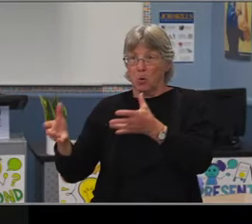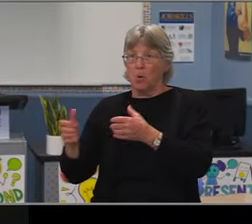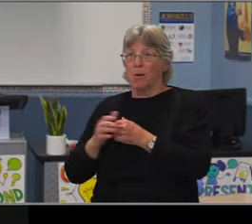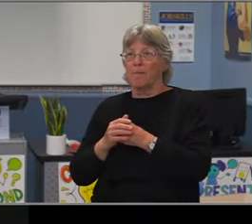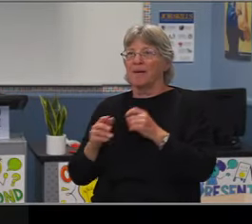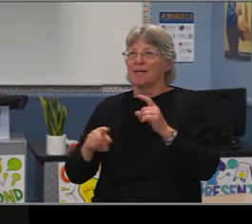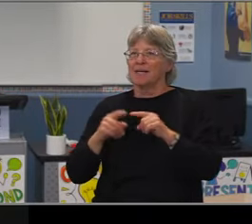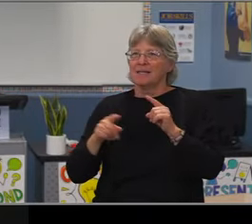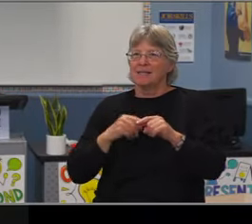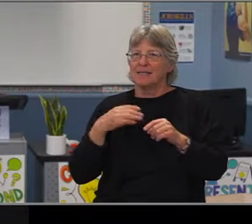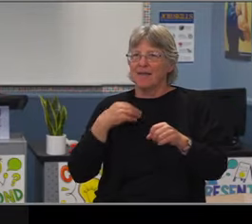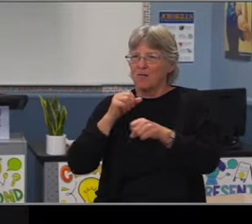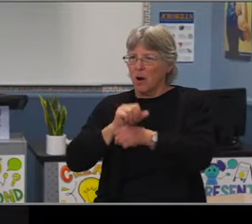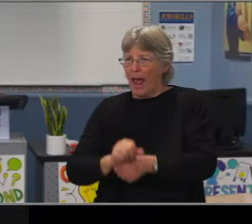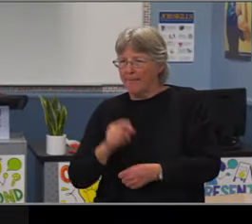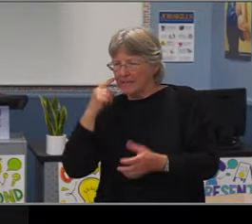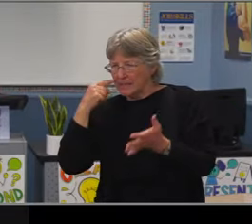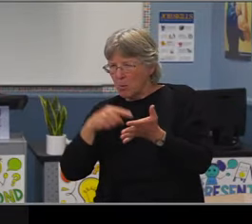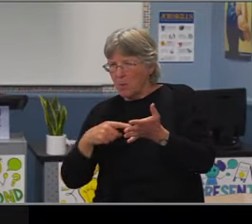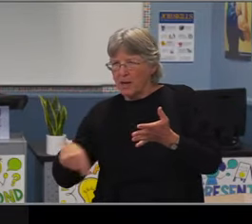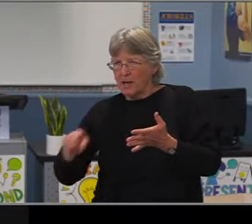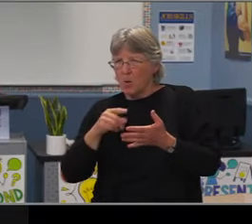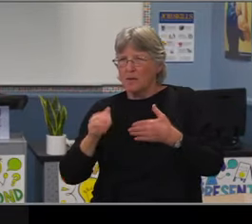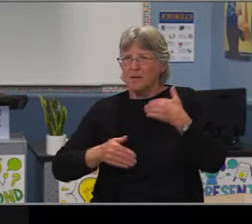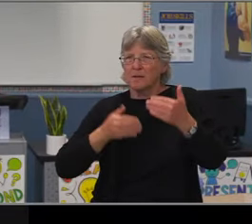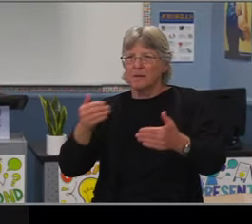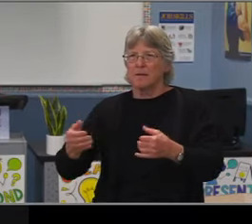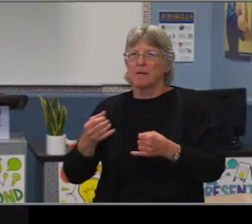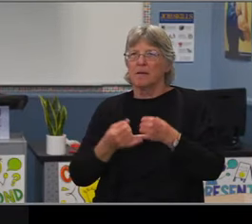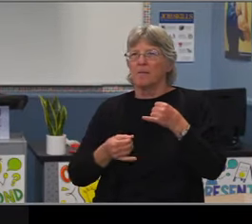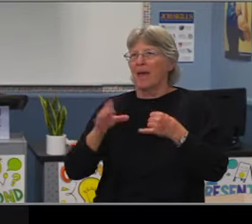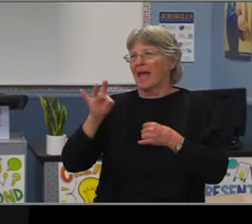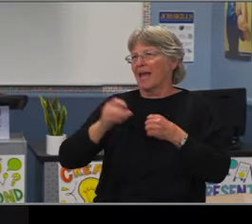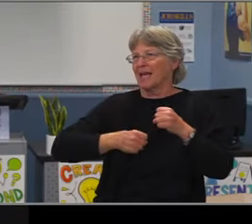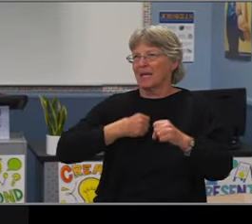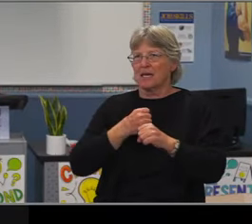So they're attending school at the same rate as everyone else, which is good because as we remember from August,